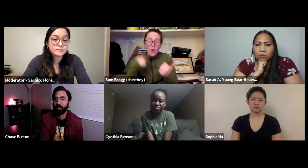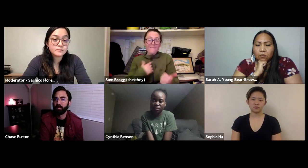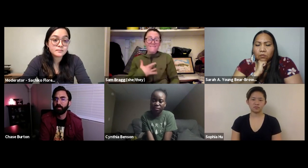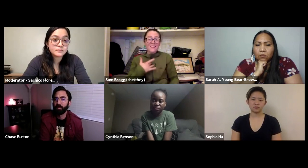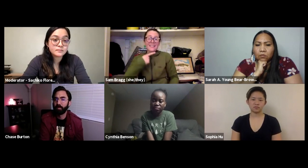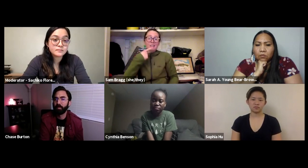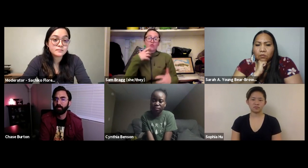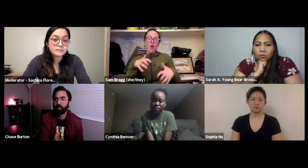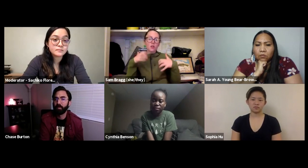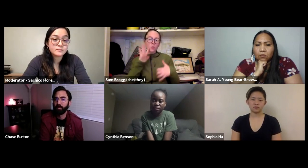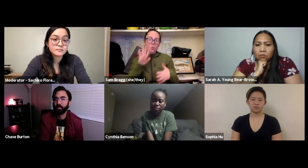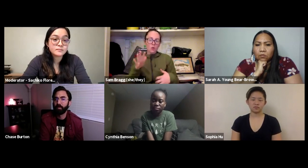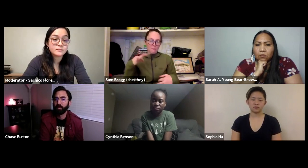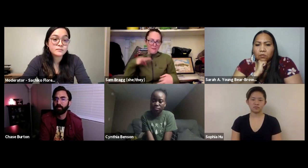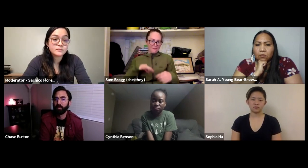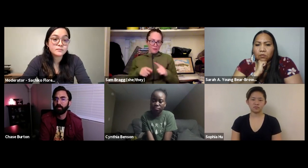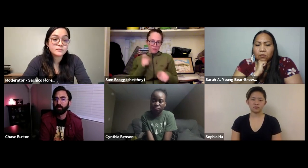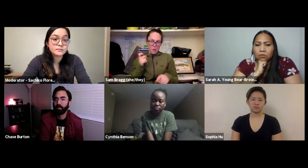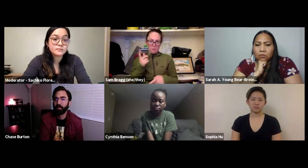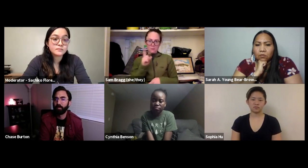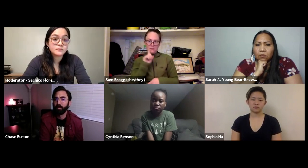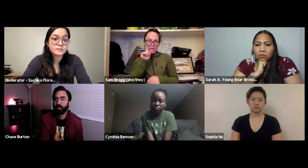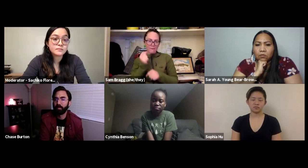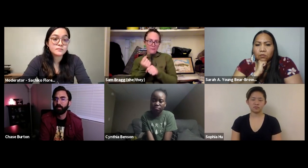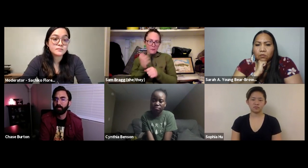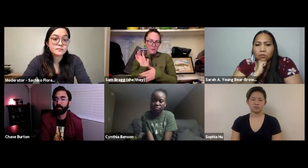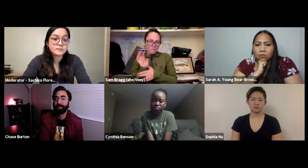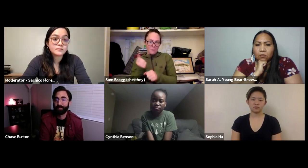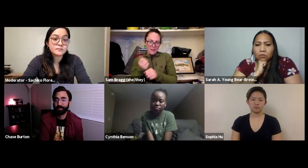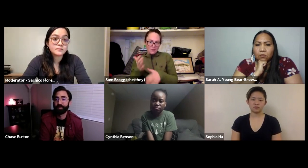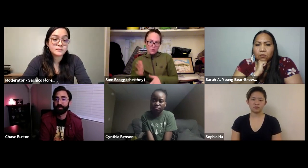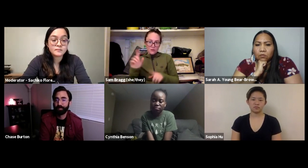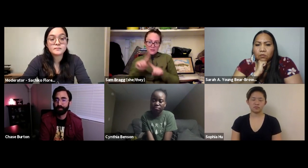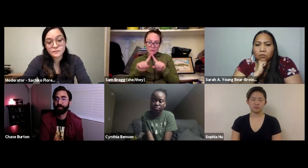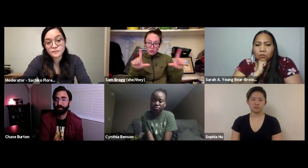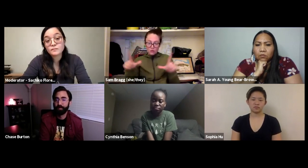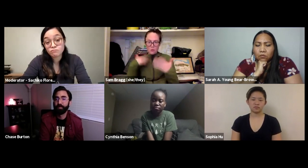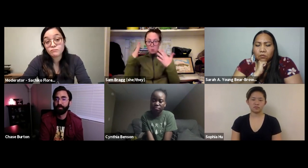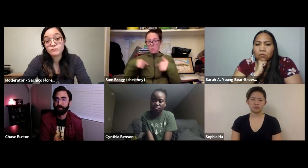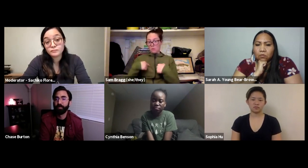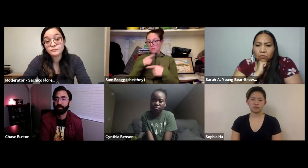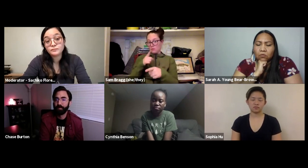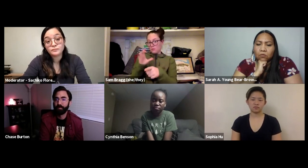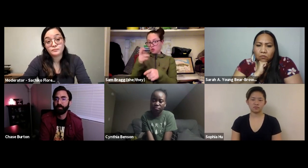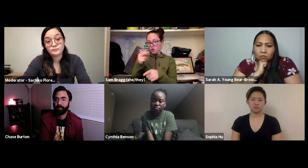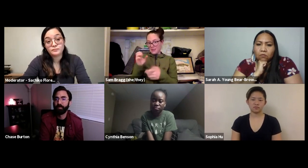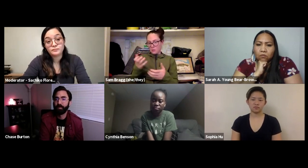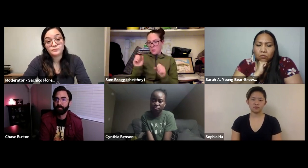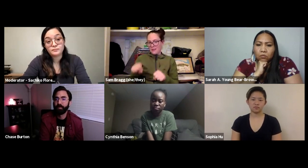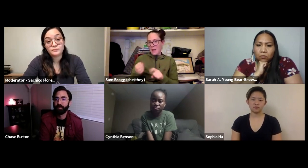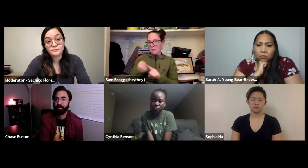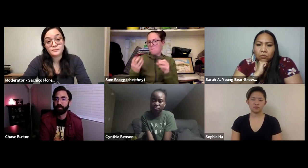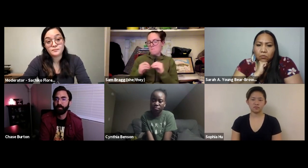films that are accessible to everyone. I feel that hearing audiences would benefit